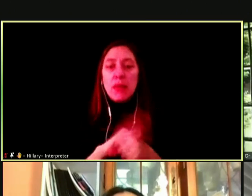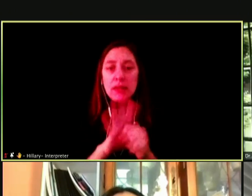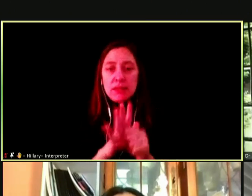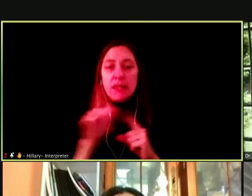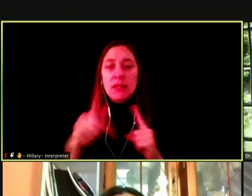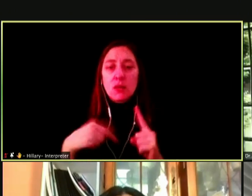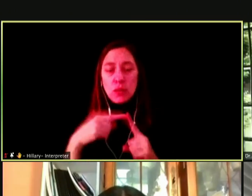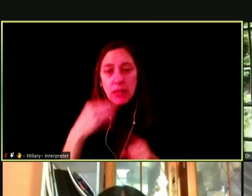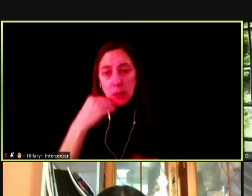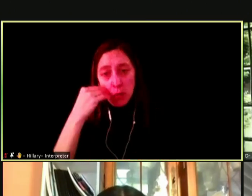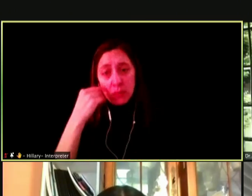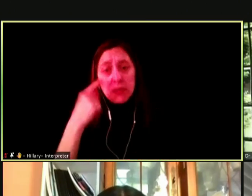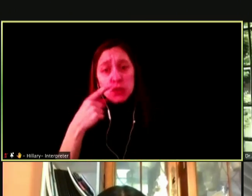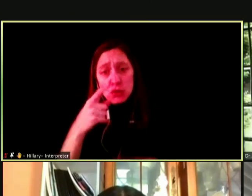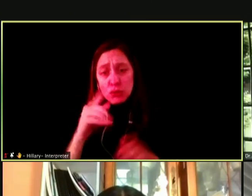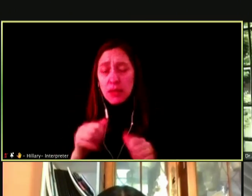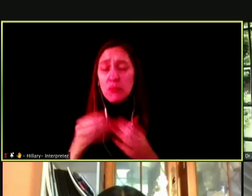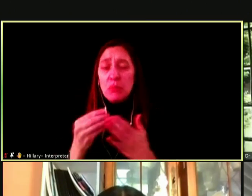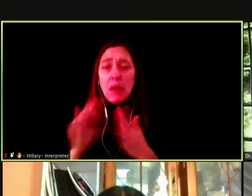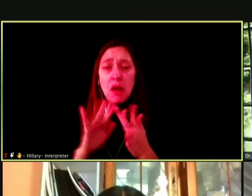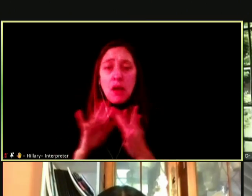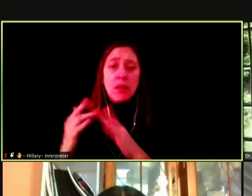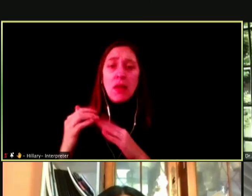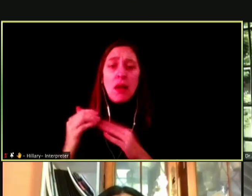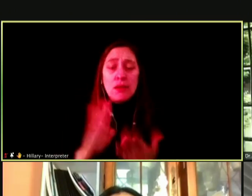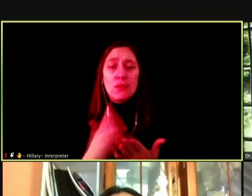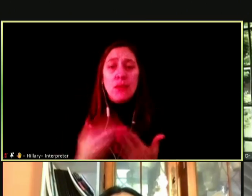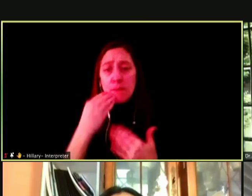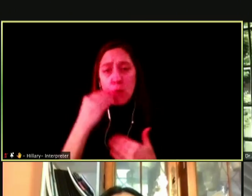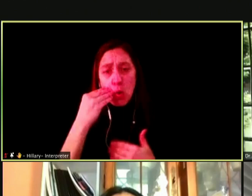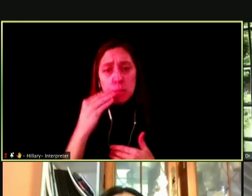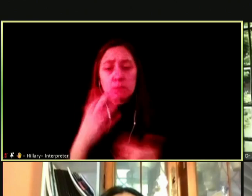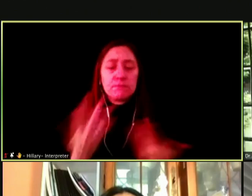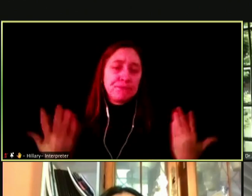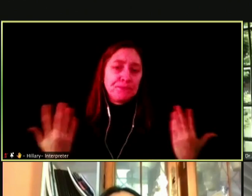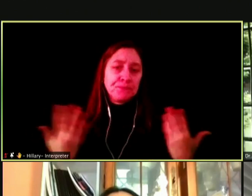BECAUSE YOU CAN BUY THEM ONLINE AND HAVE IT SHIPPED TO YOUR HOUSE. AND YOU DON'T EVEN REALIZE.